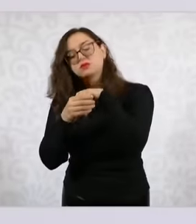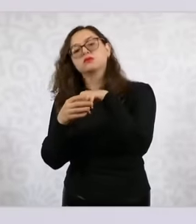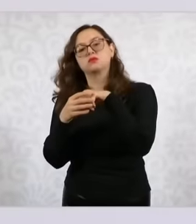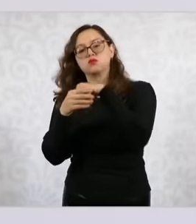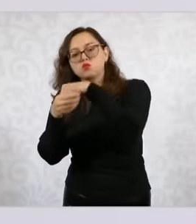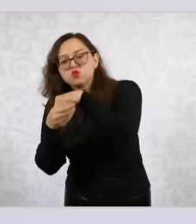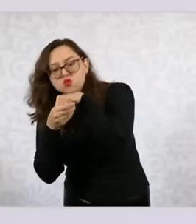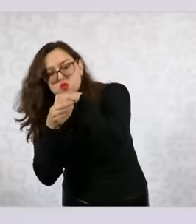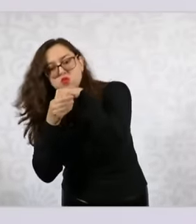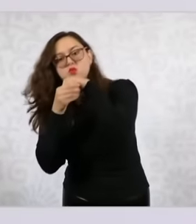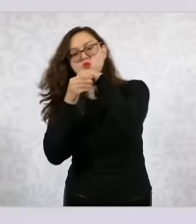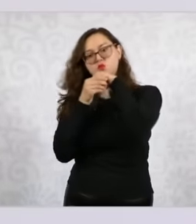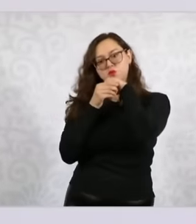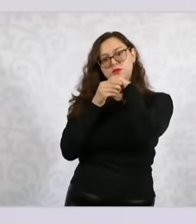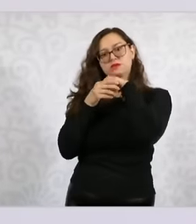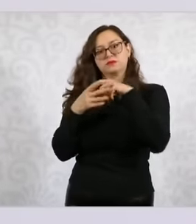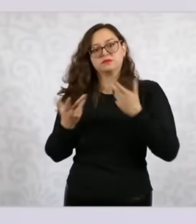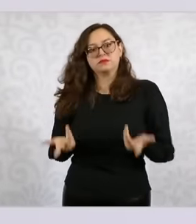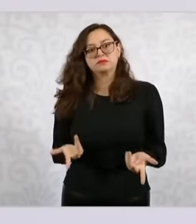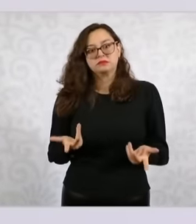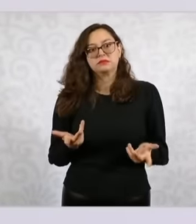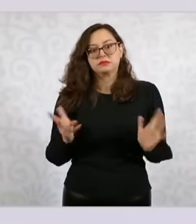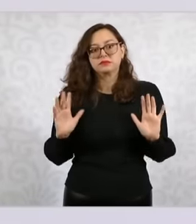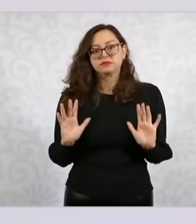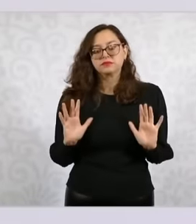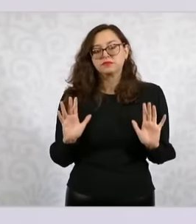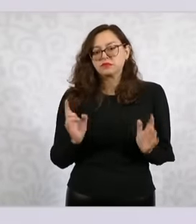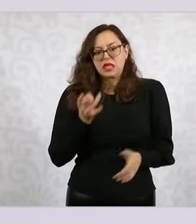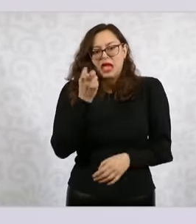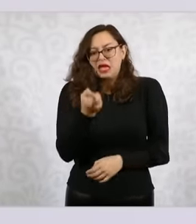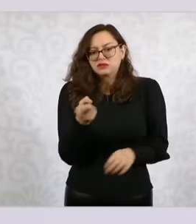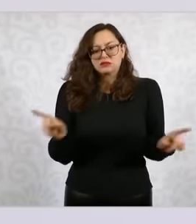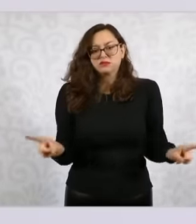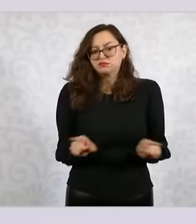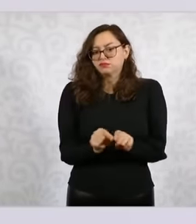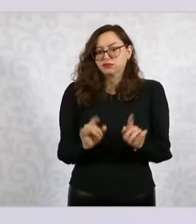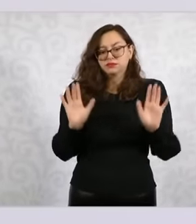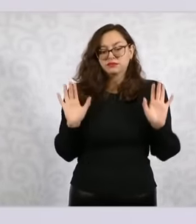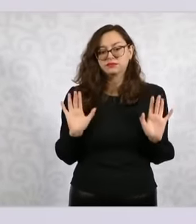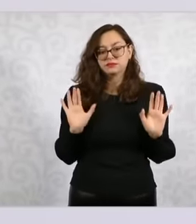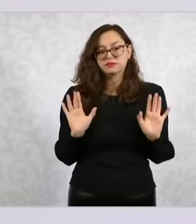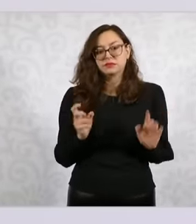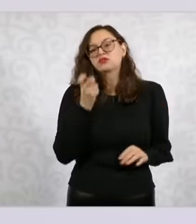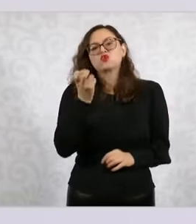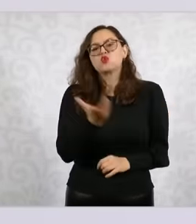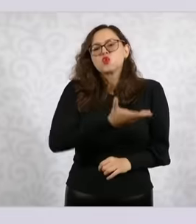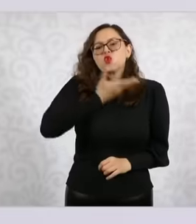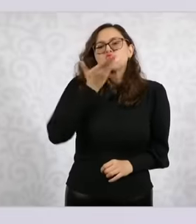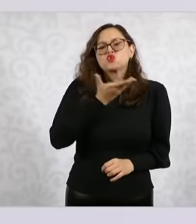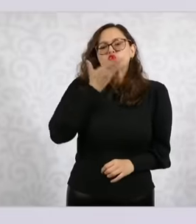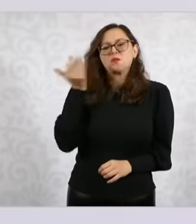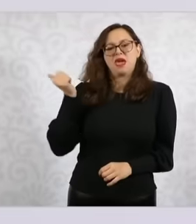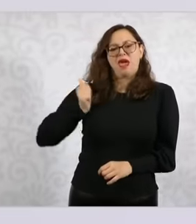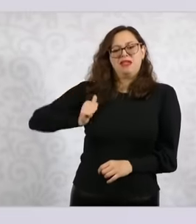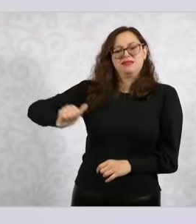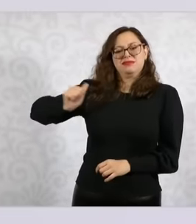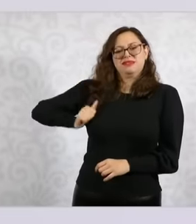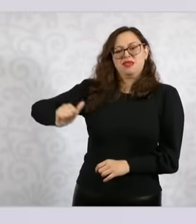They simply kissed my hand. I returned the kiss, something natural and reciprocal.